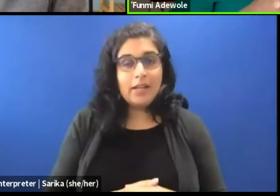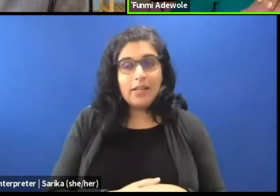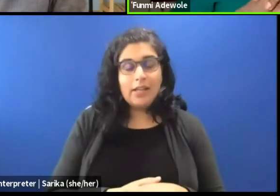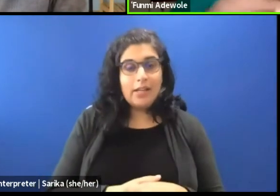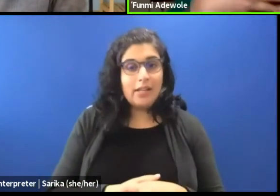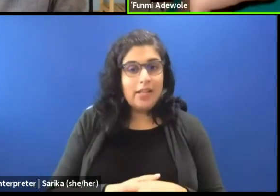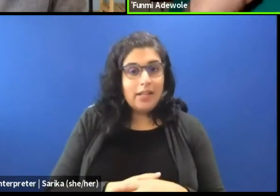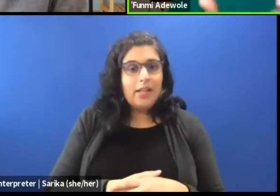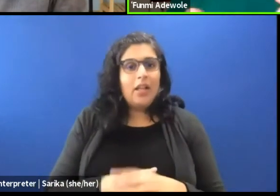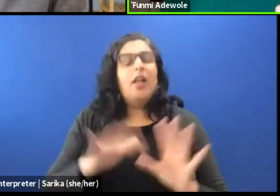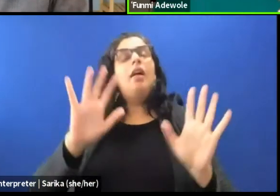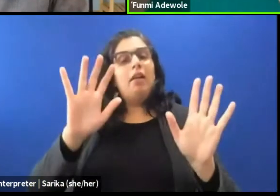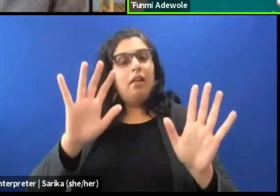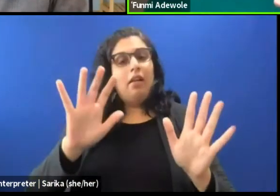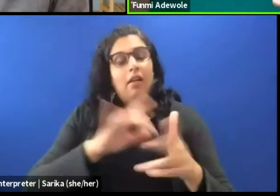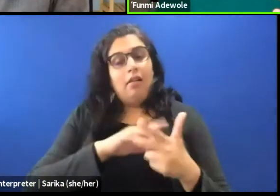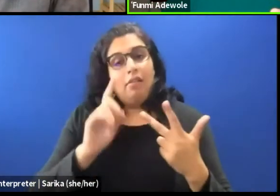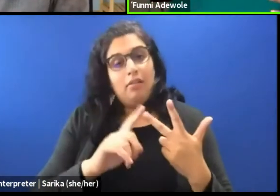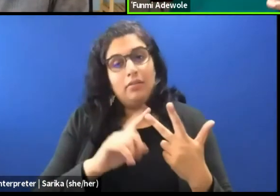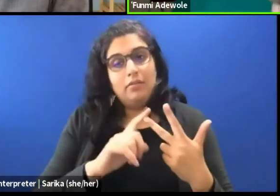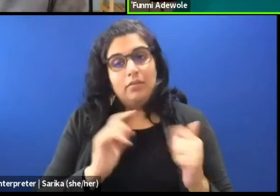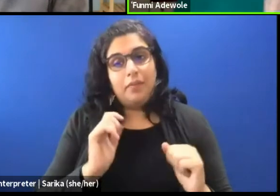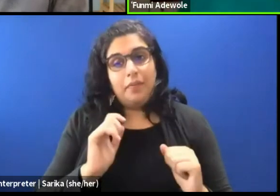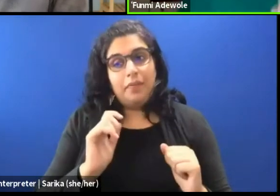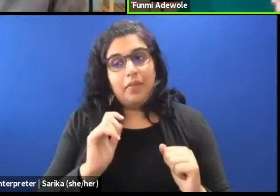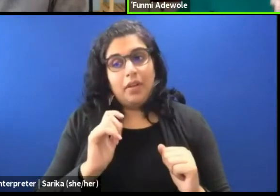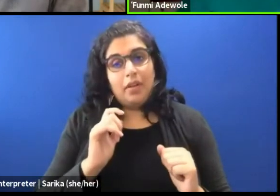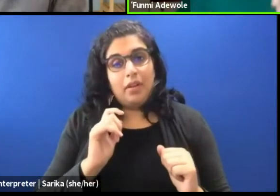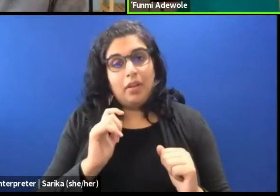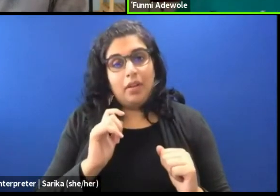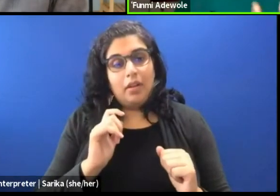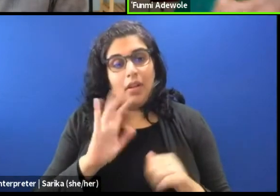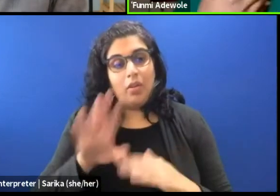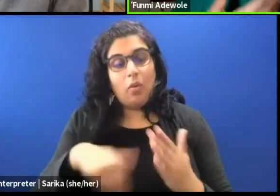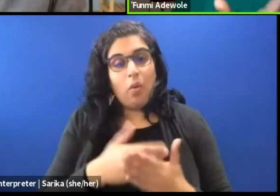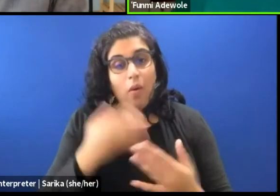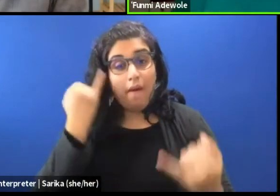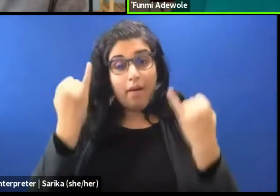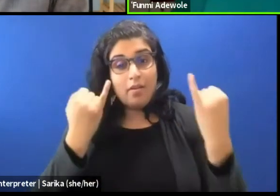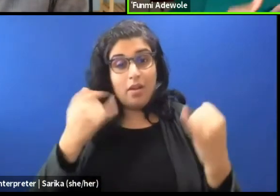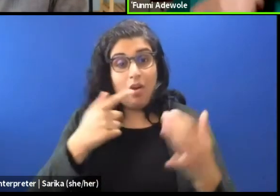The other thing it brings to the fore for me is this whole idea of what I call the public space.